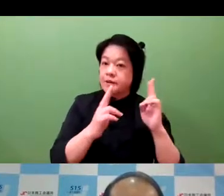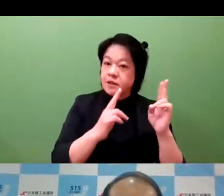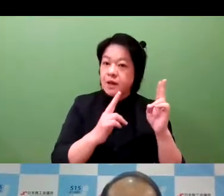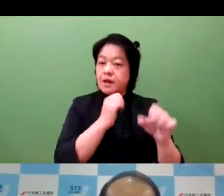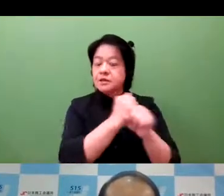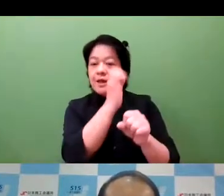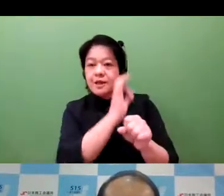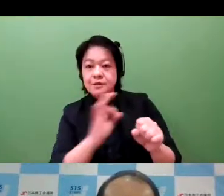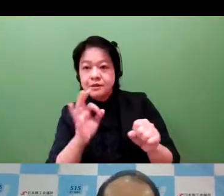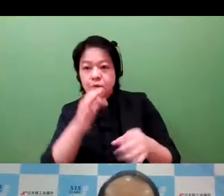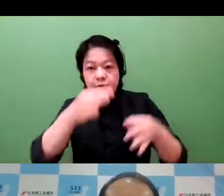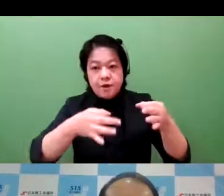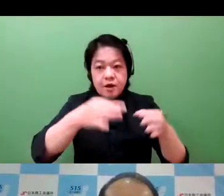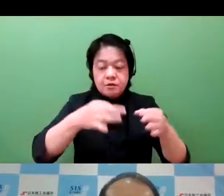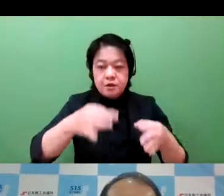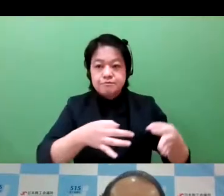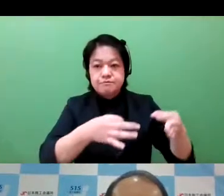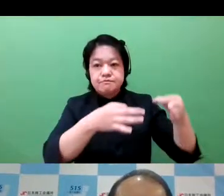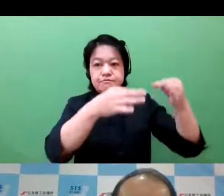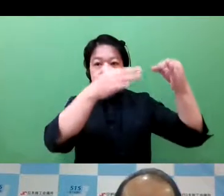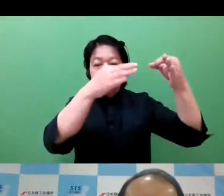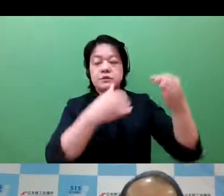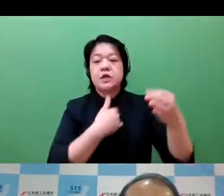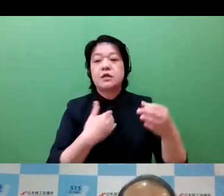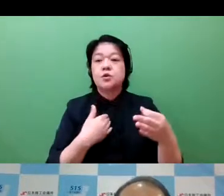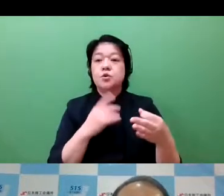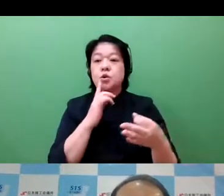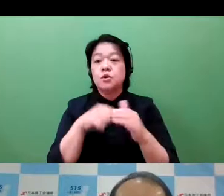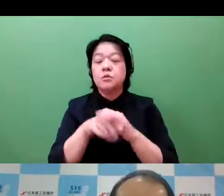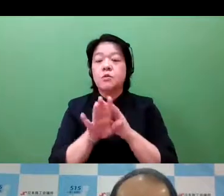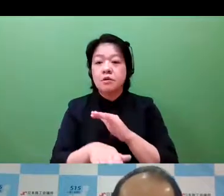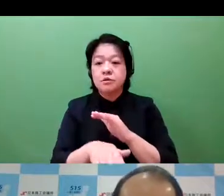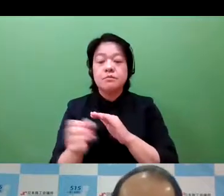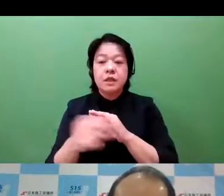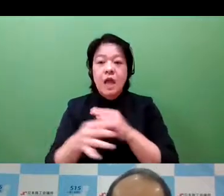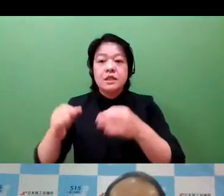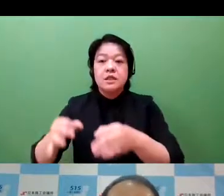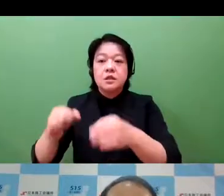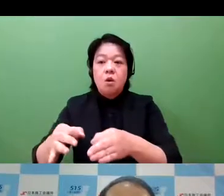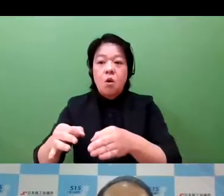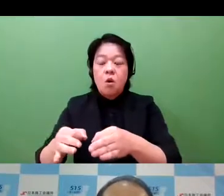It will also be a means by which to raise transaction prices